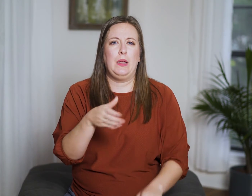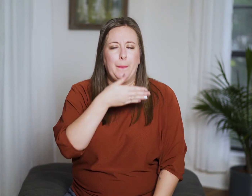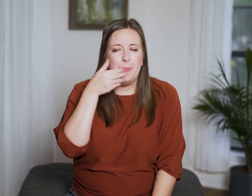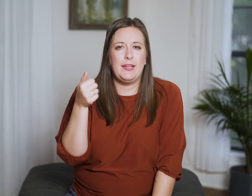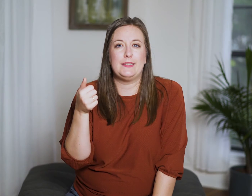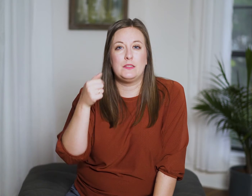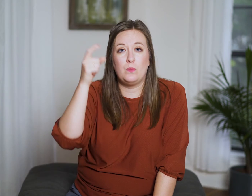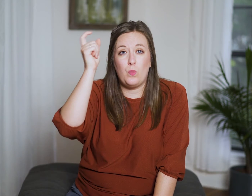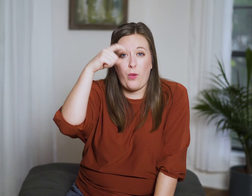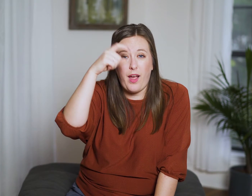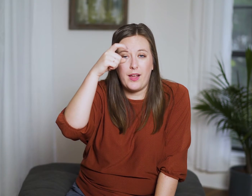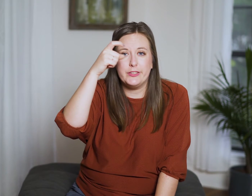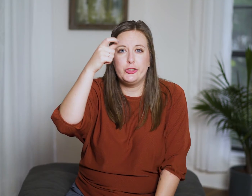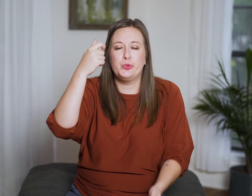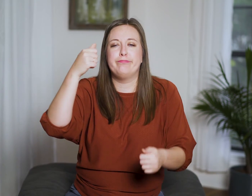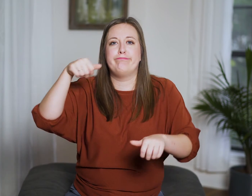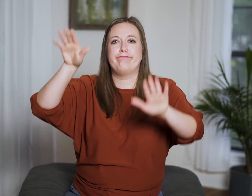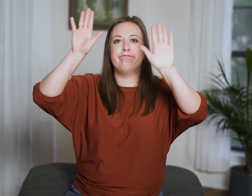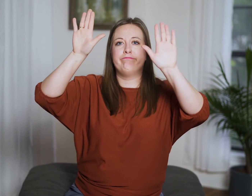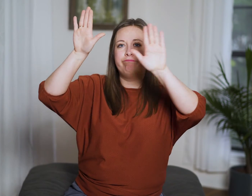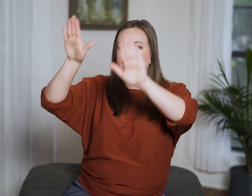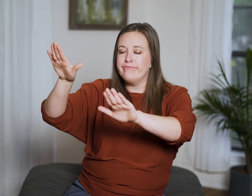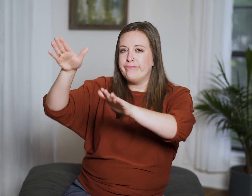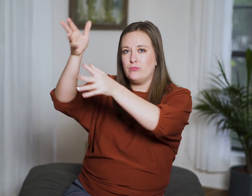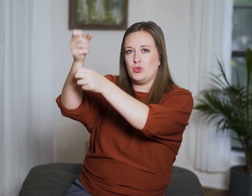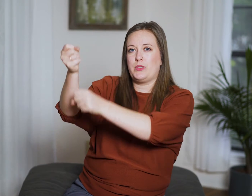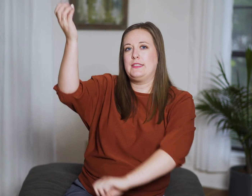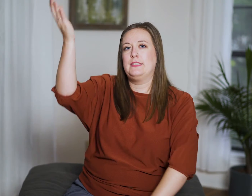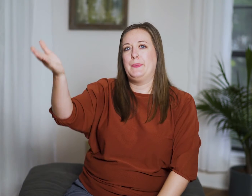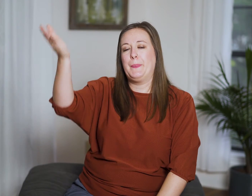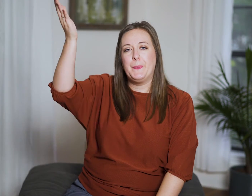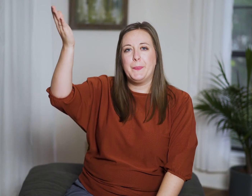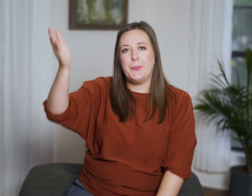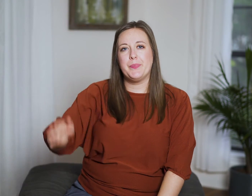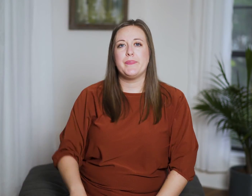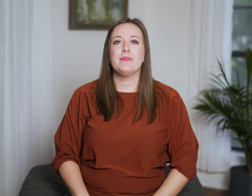so it’s best and wisest to yield to Him and trust Him.